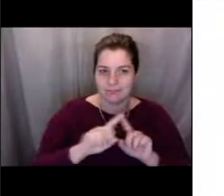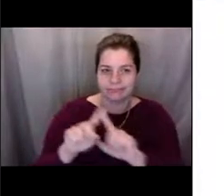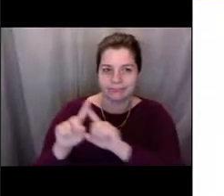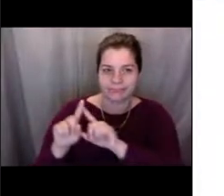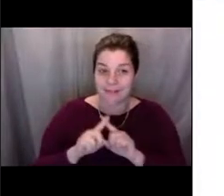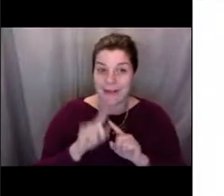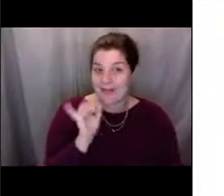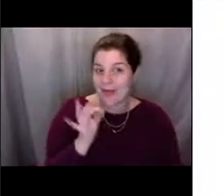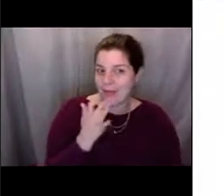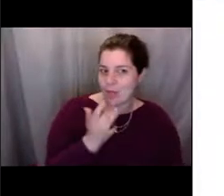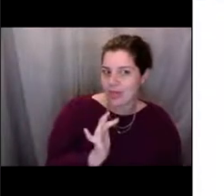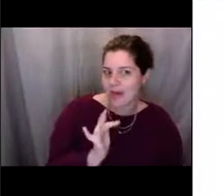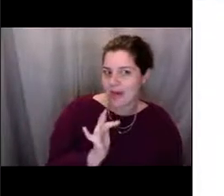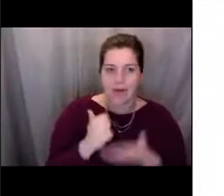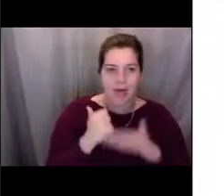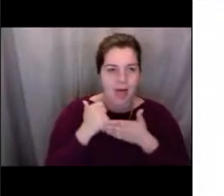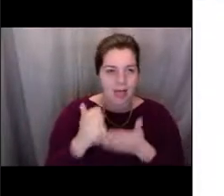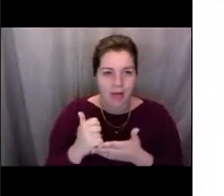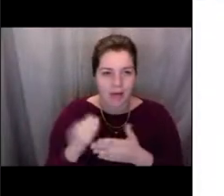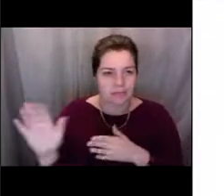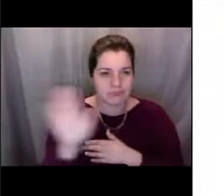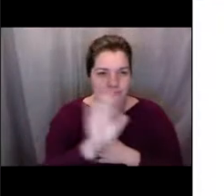and help fight illegal fishing all across the globe.